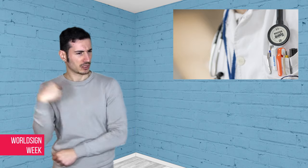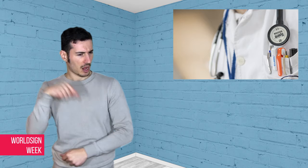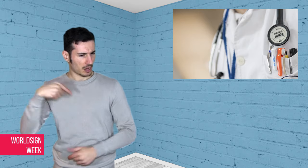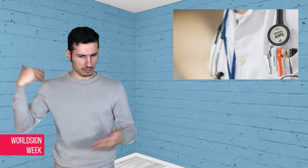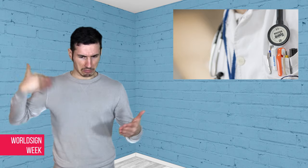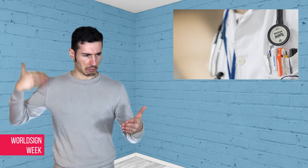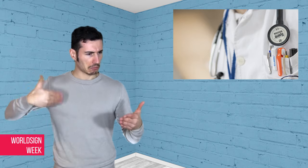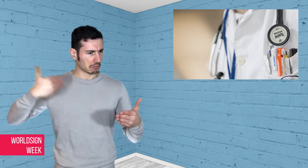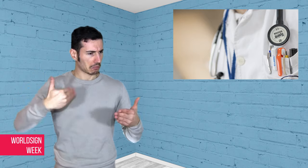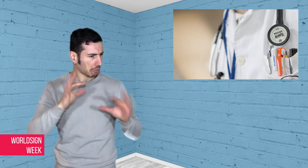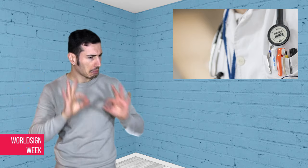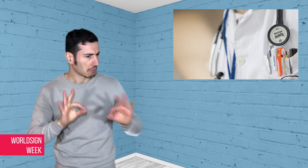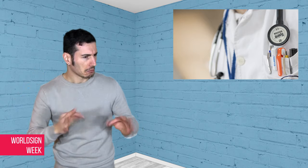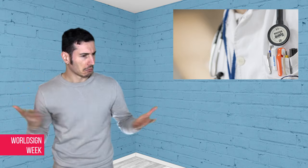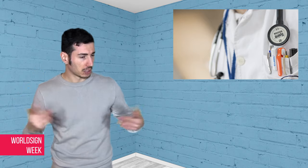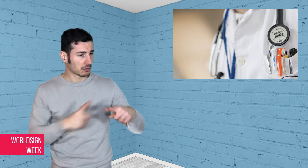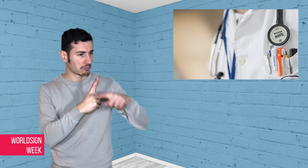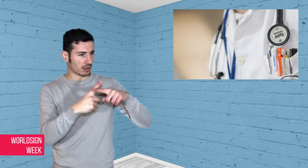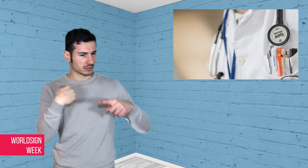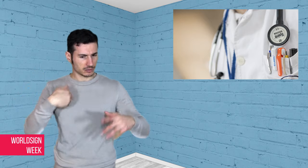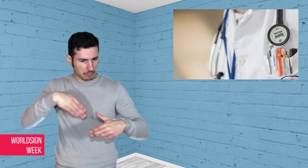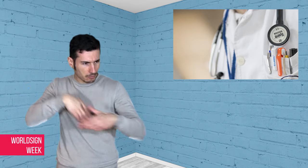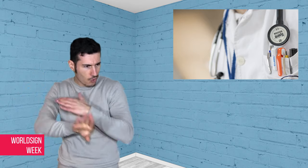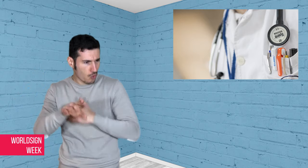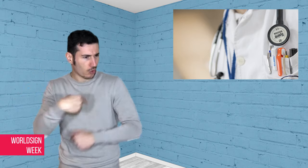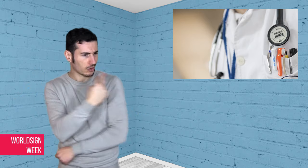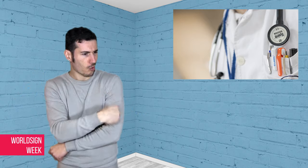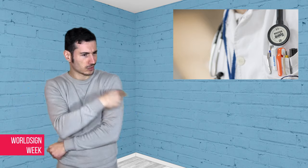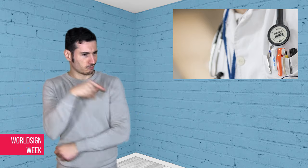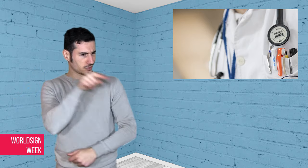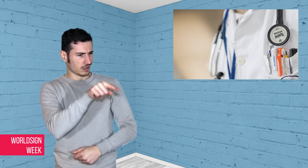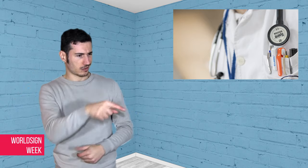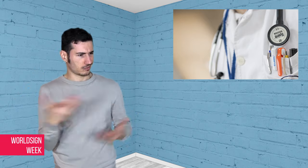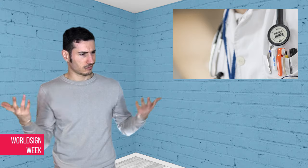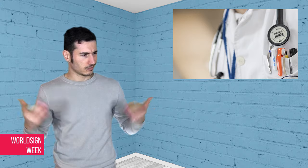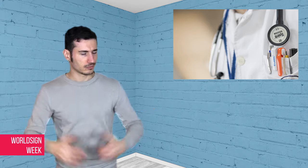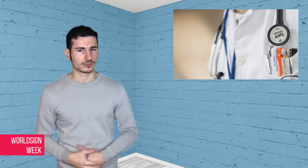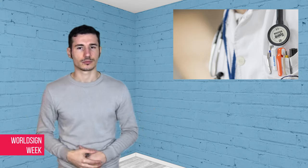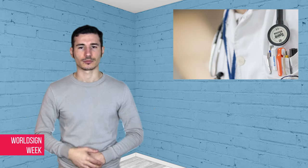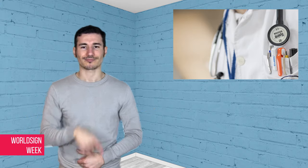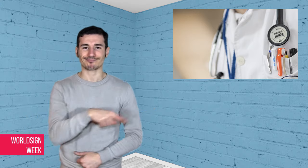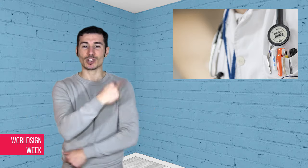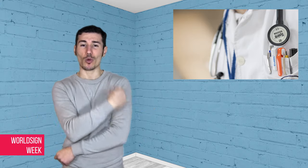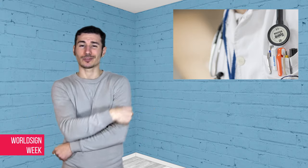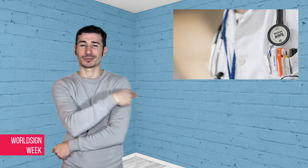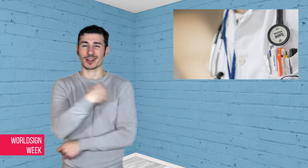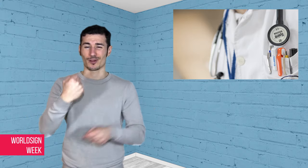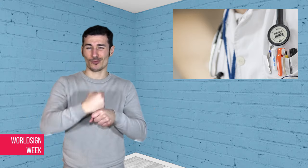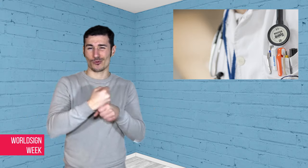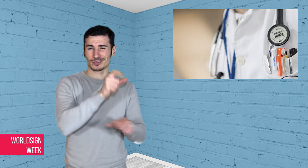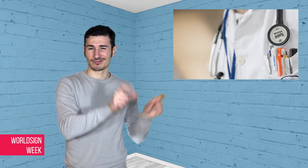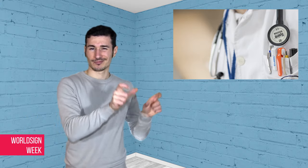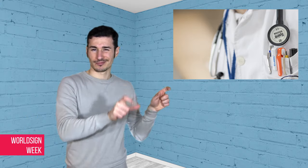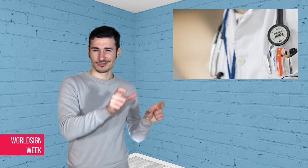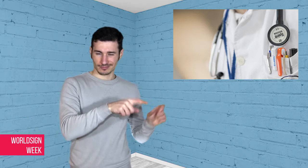her life - and she was born there! She pointed that out to the staff, but